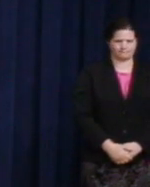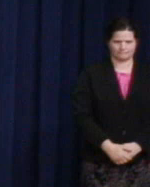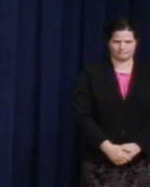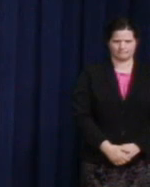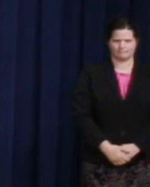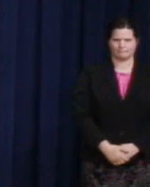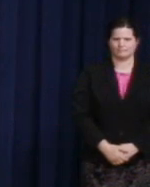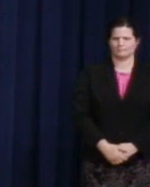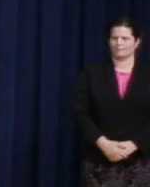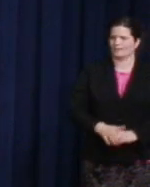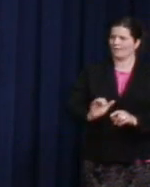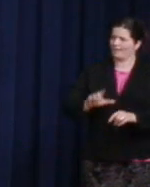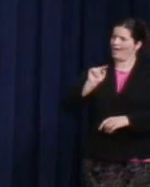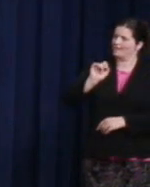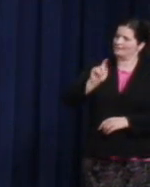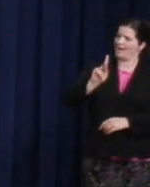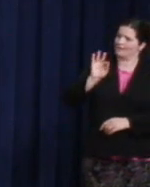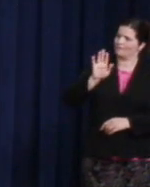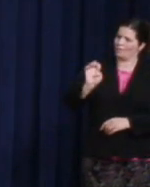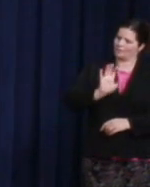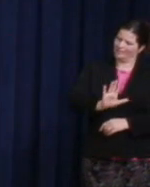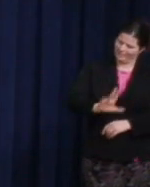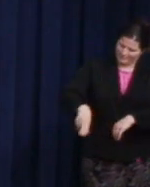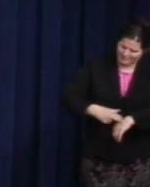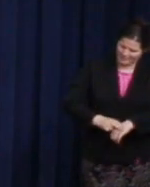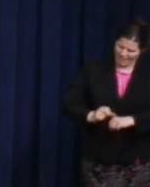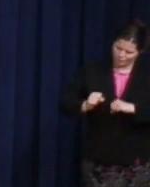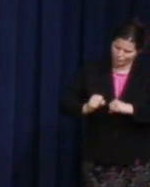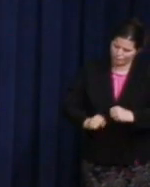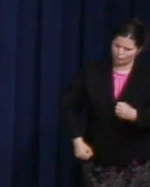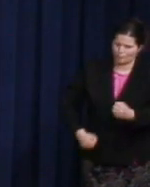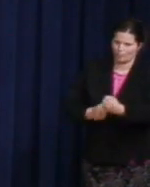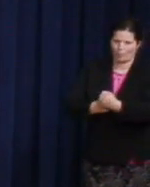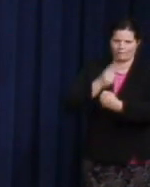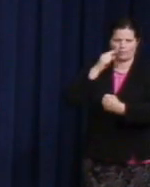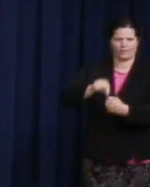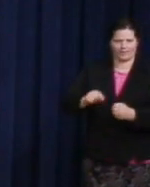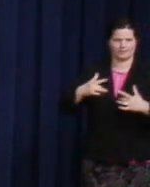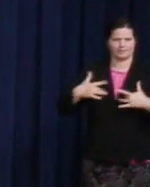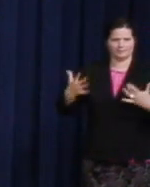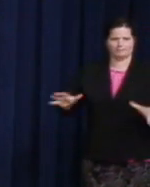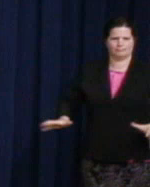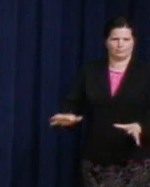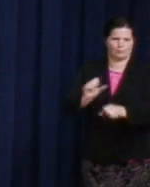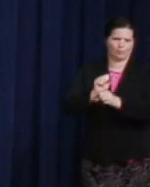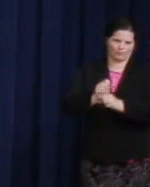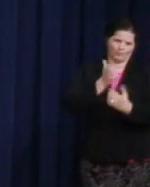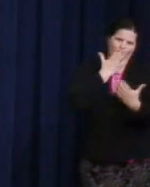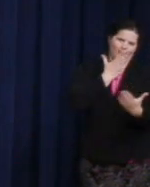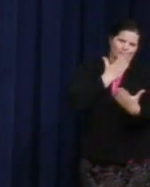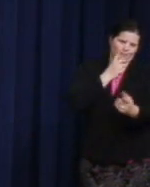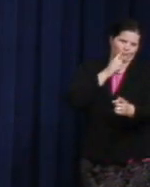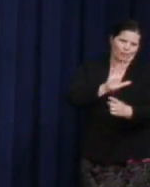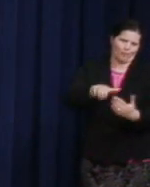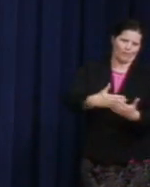The task force lent its national weight and grass roots support to this effort as well. So thank you, Rea and the task force, for all that you do. We're also joined by a number